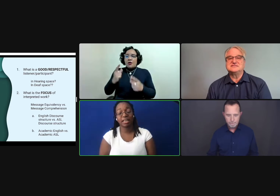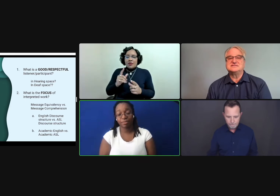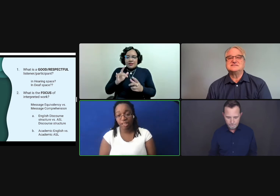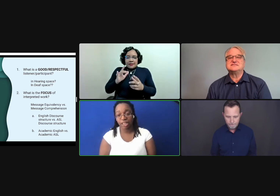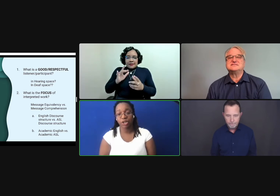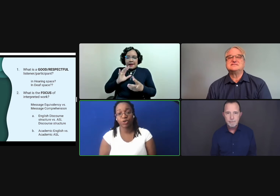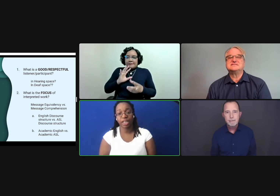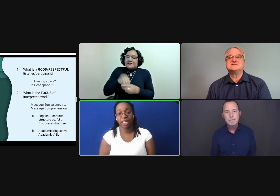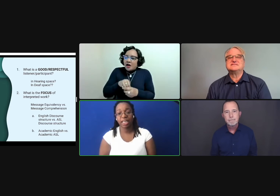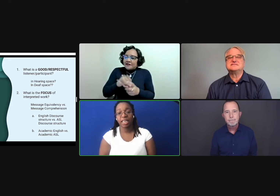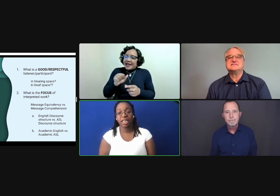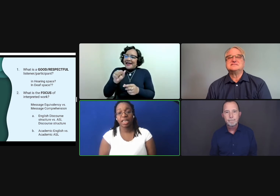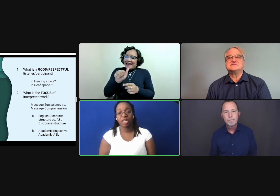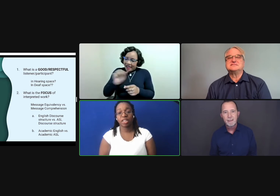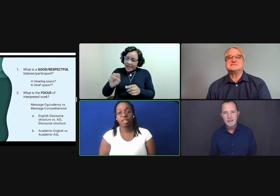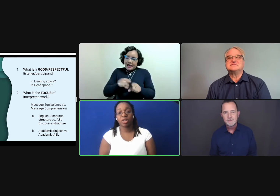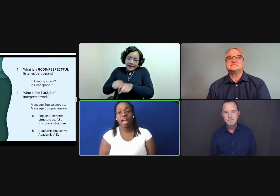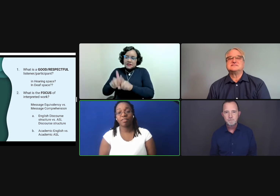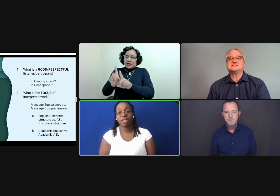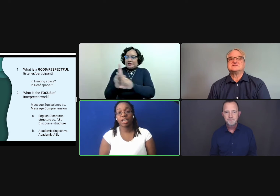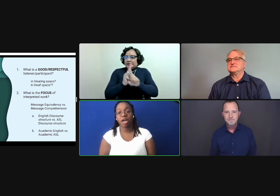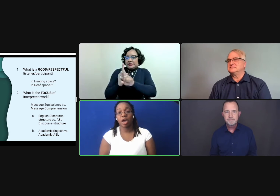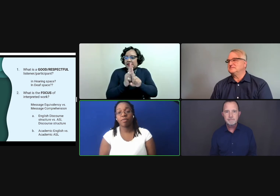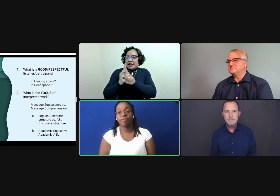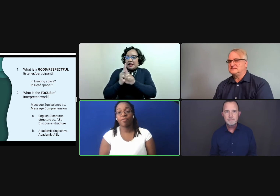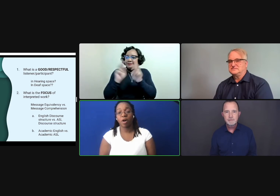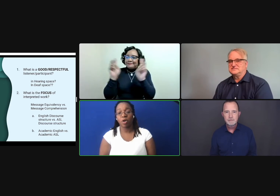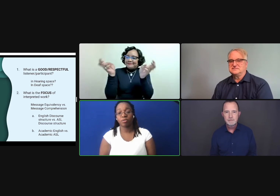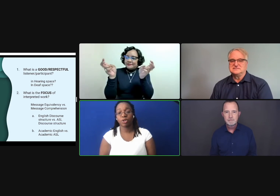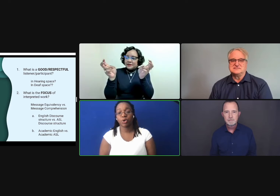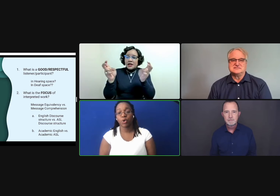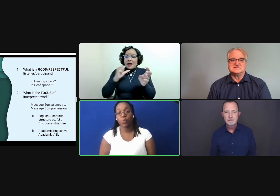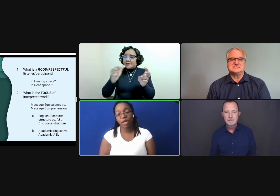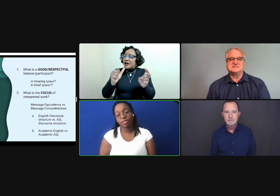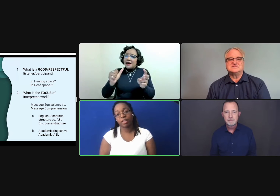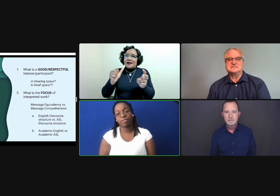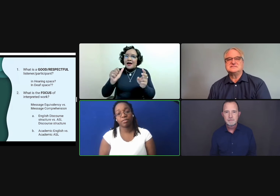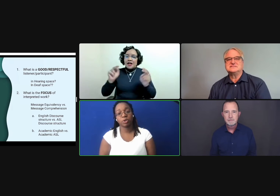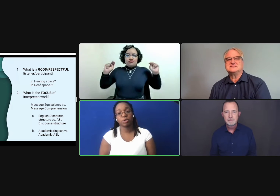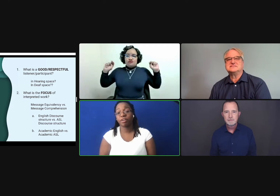definitely agree, they have to get involved with the deaf individual.